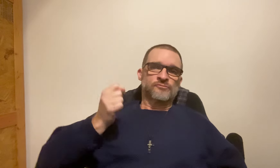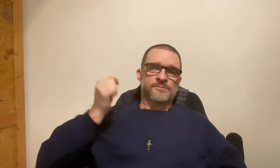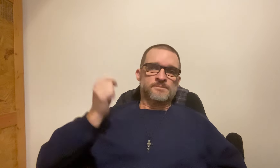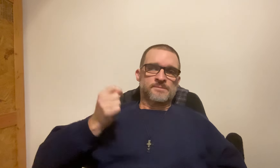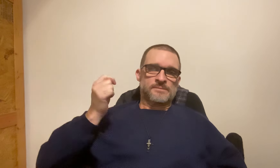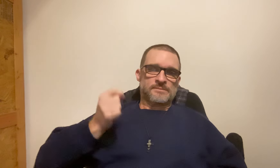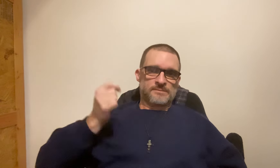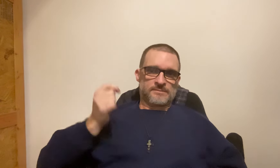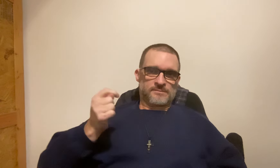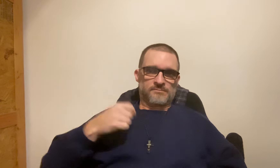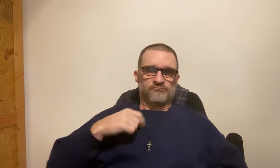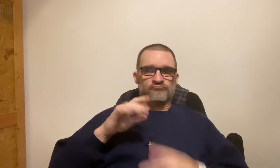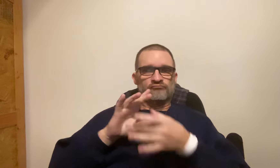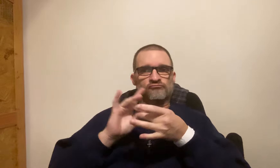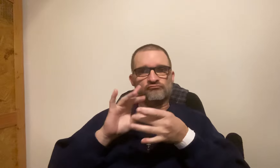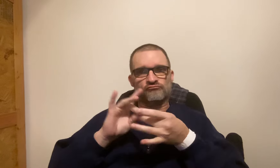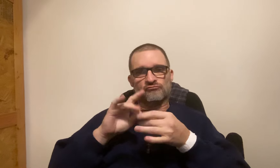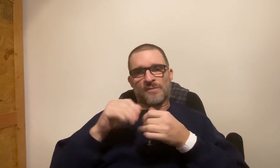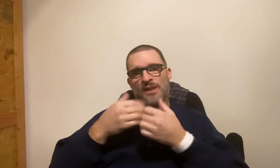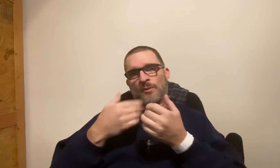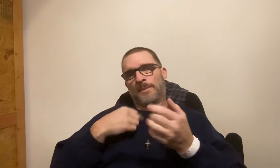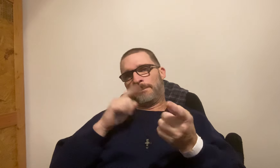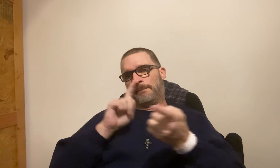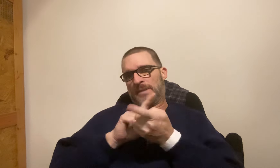to share my testimony. I was sharing with how